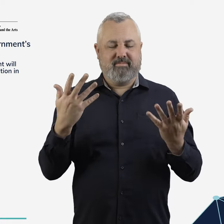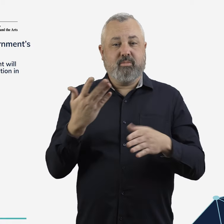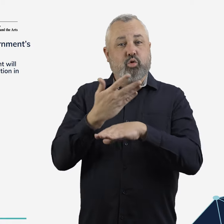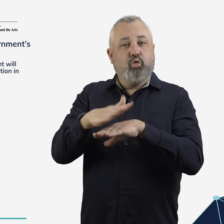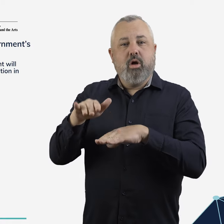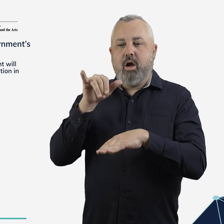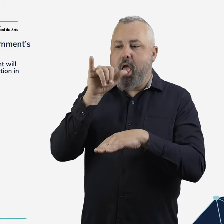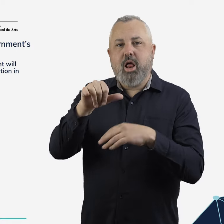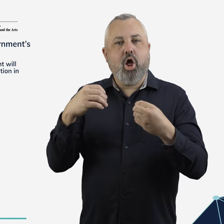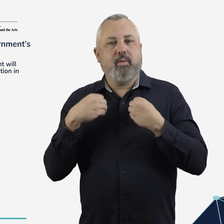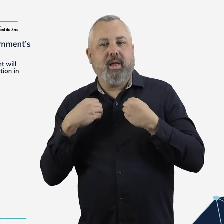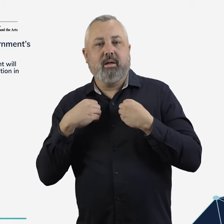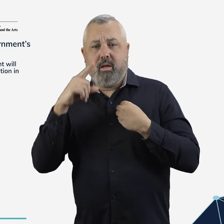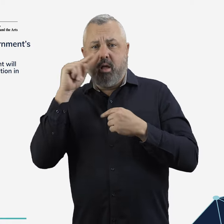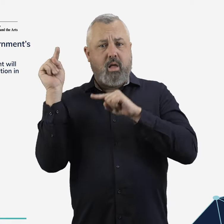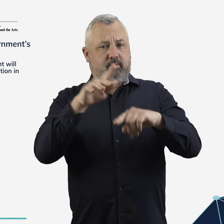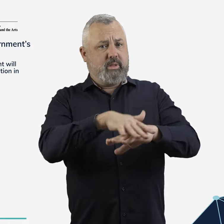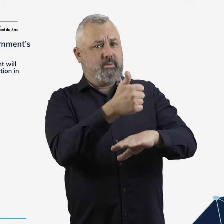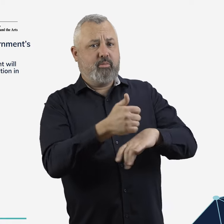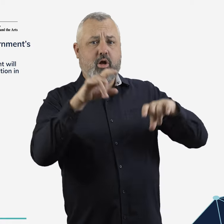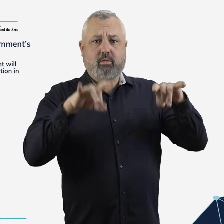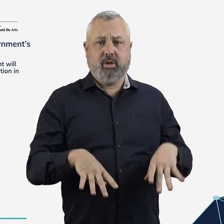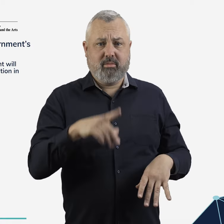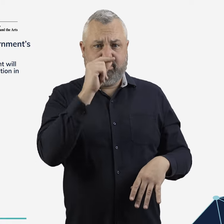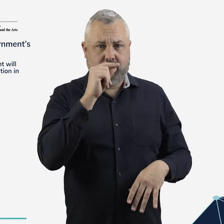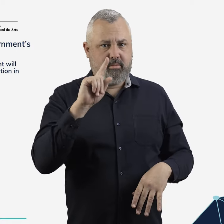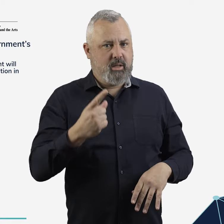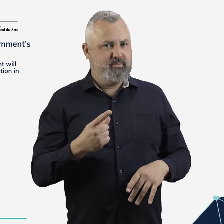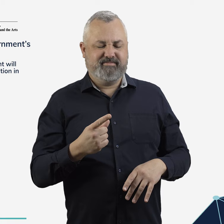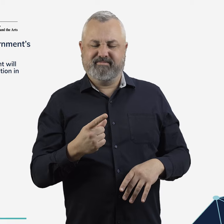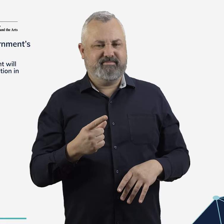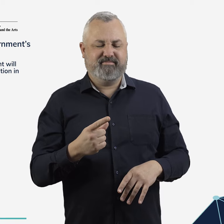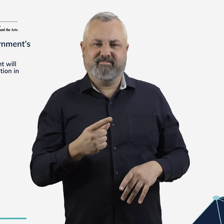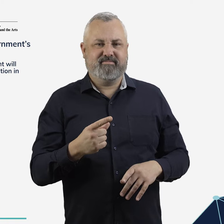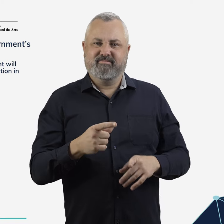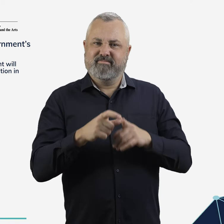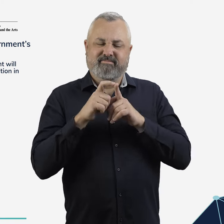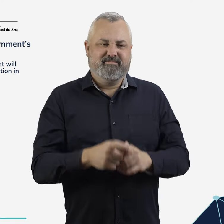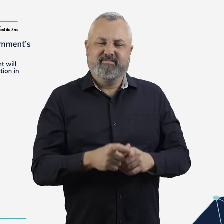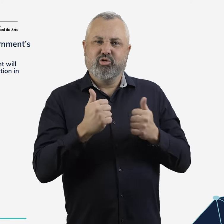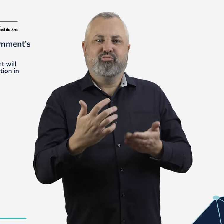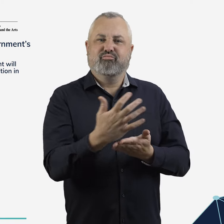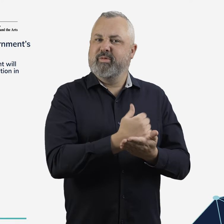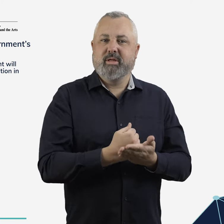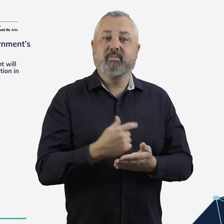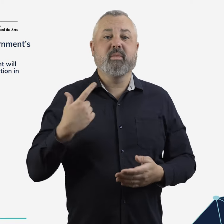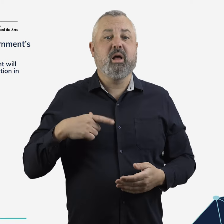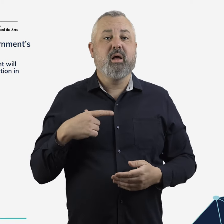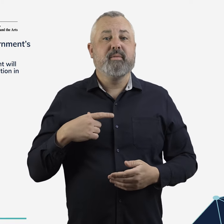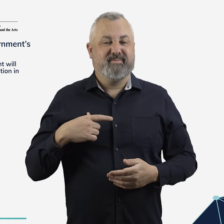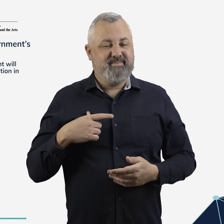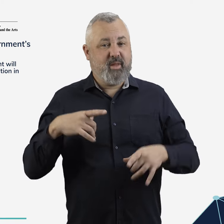Due to the size of our population and geographic features, Australia’s markets tend to be more concentrated